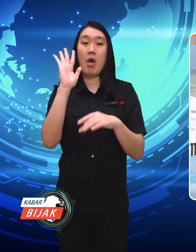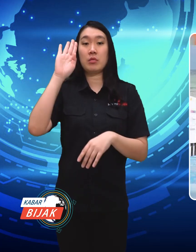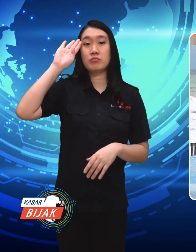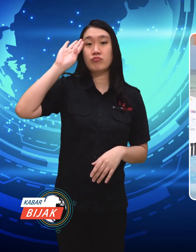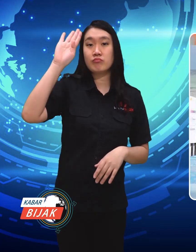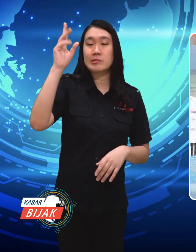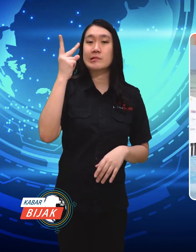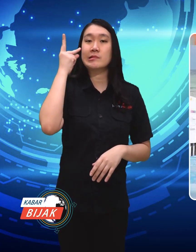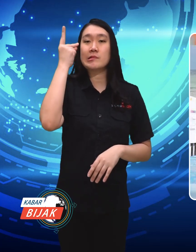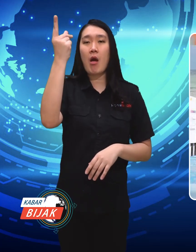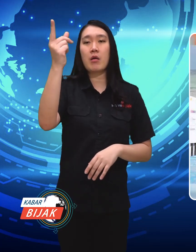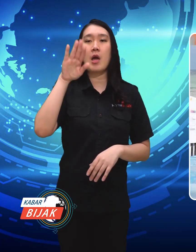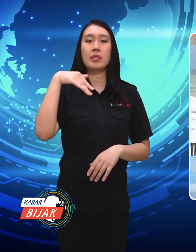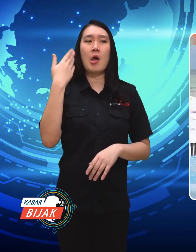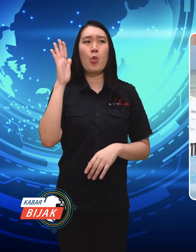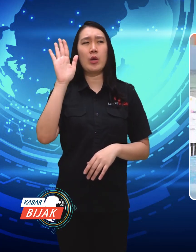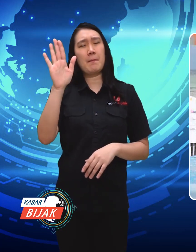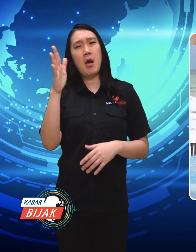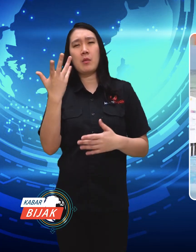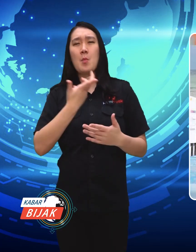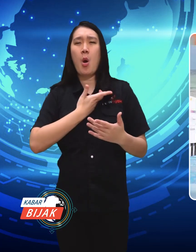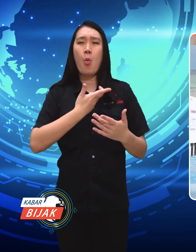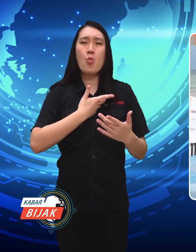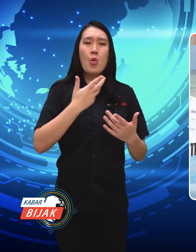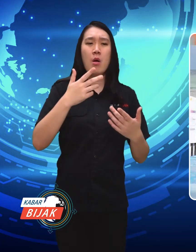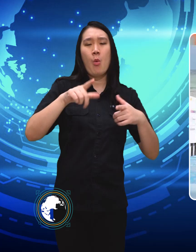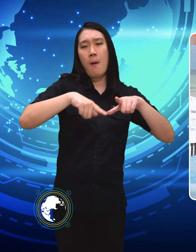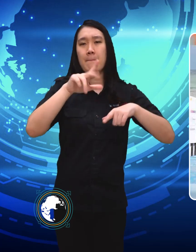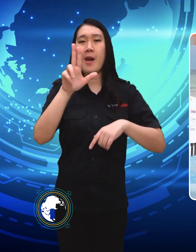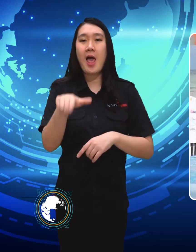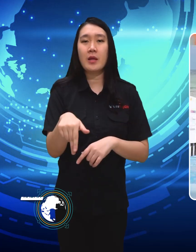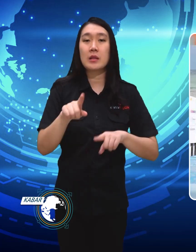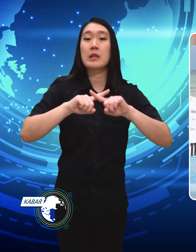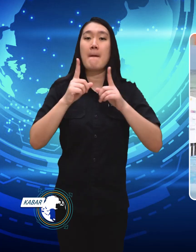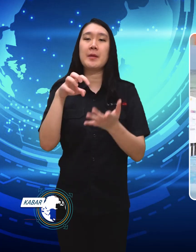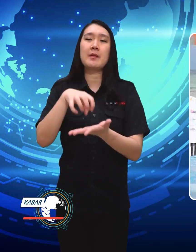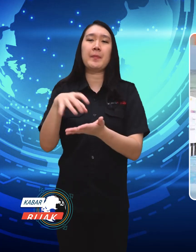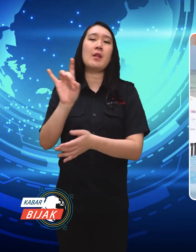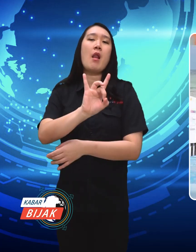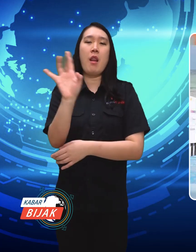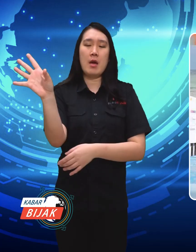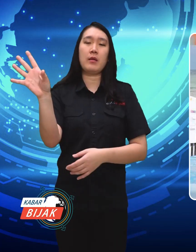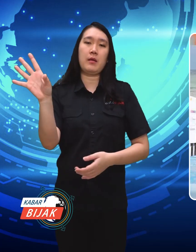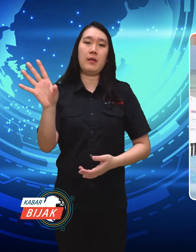Next year's plan is to race again but in another place.